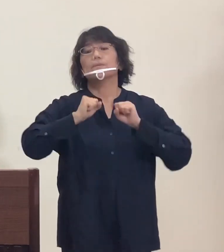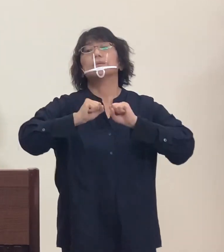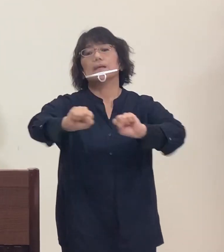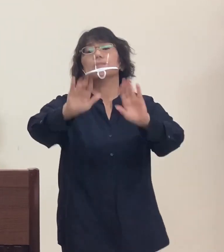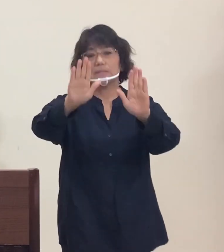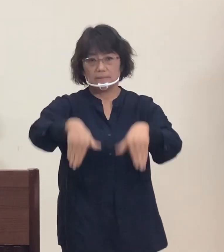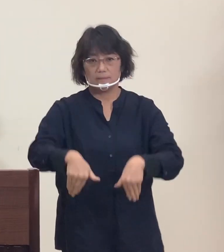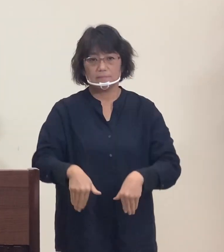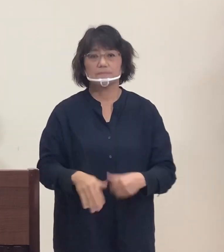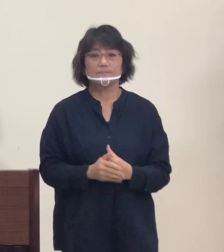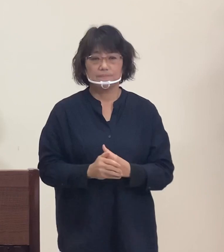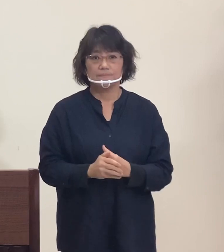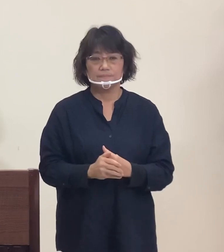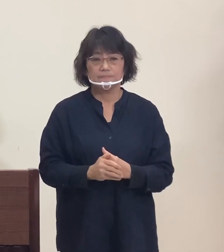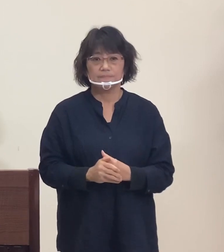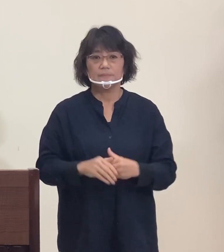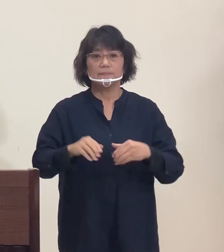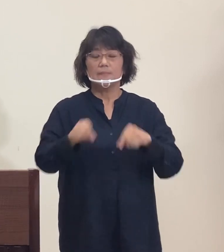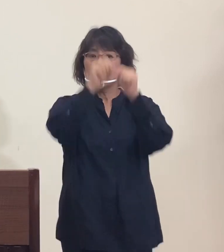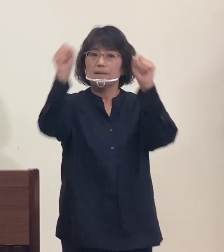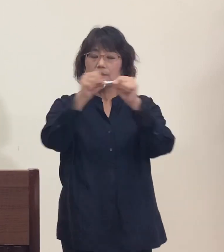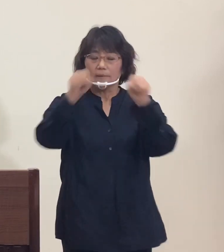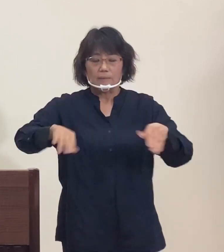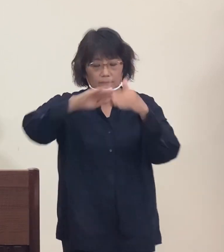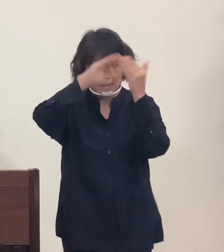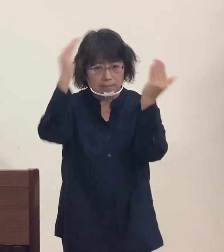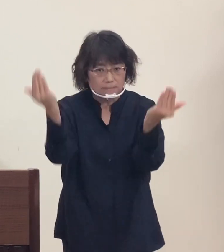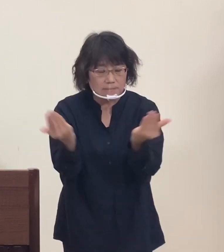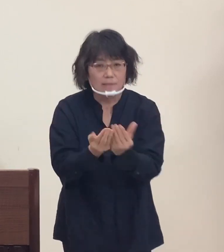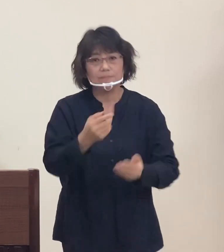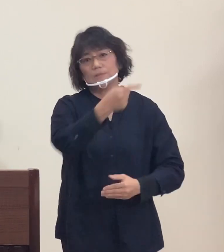The tests all came back negative.